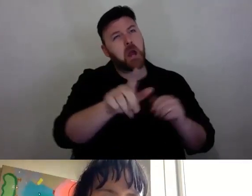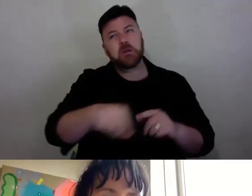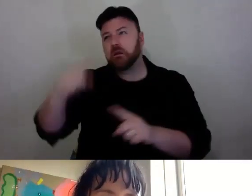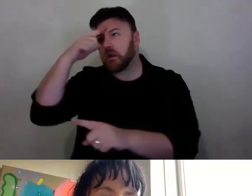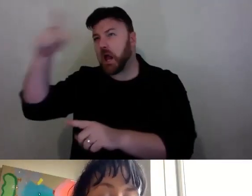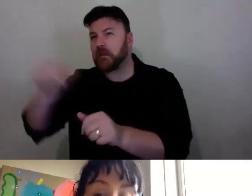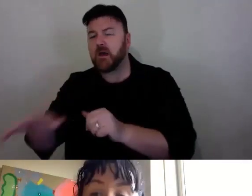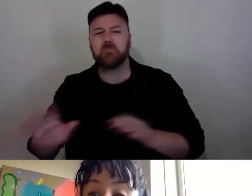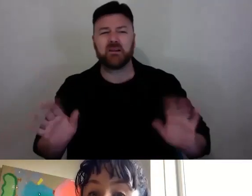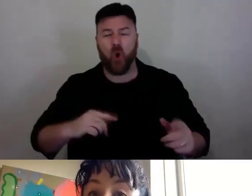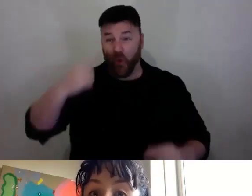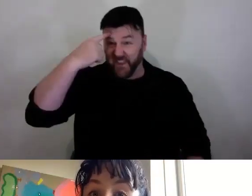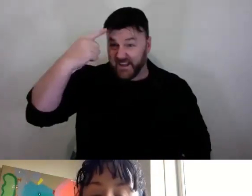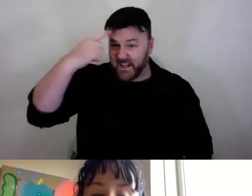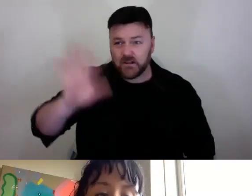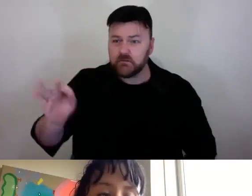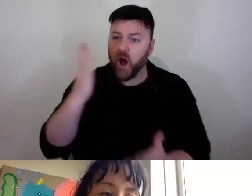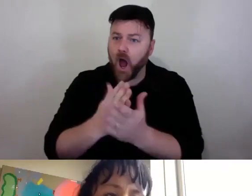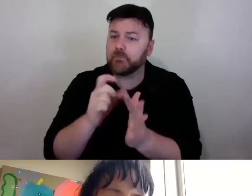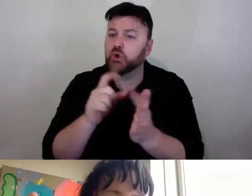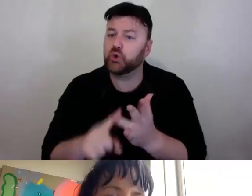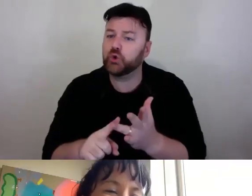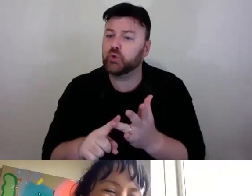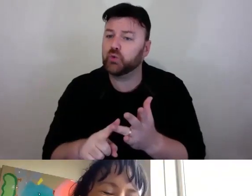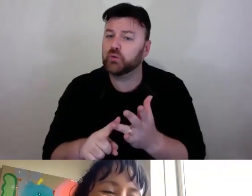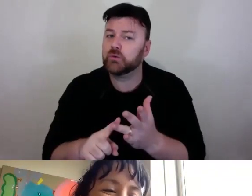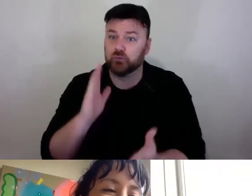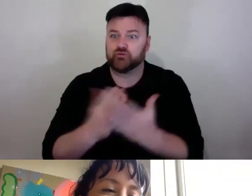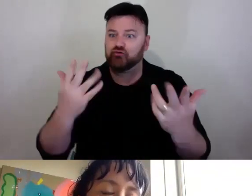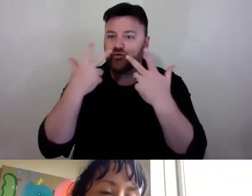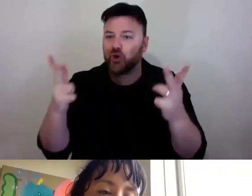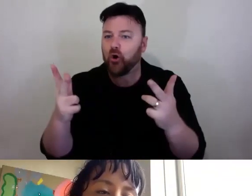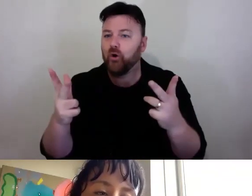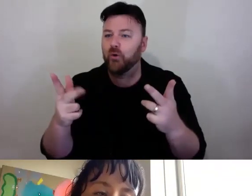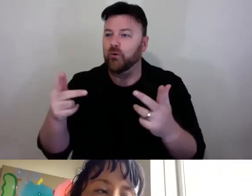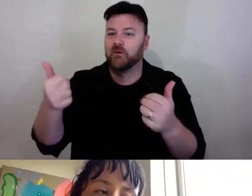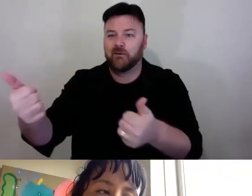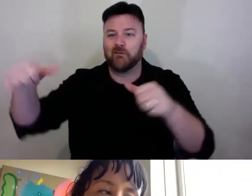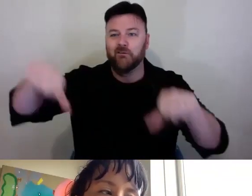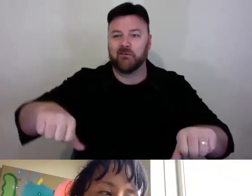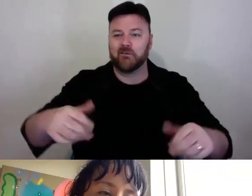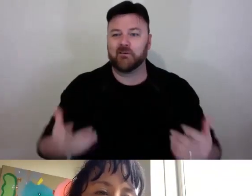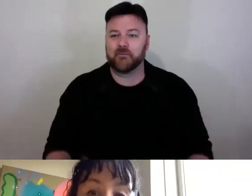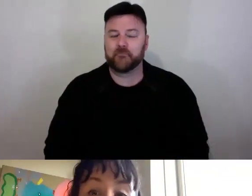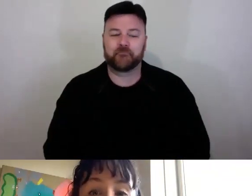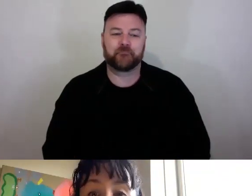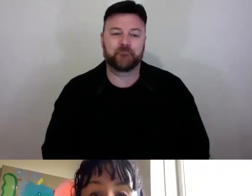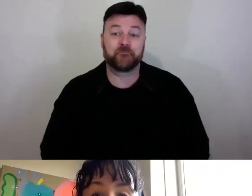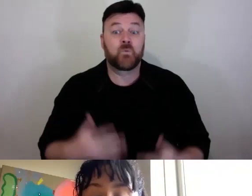it so that you can maybe learn more ab who is right and who is wrong. Or just compromise.